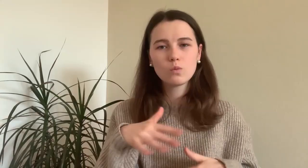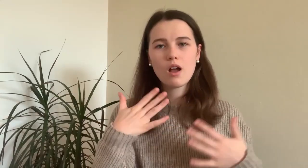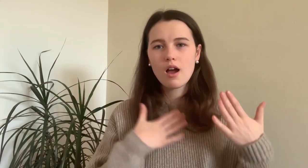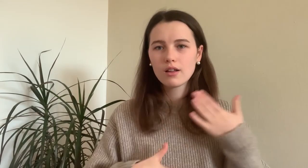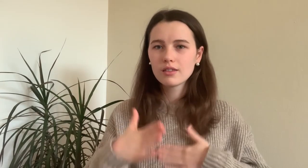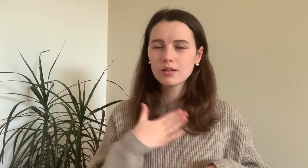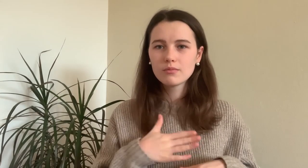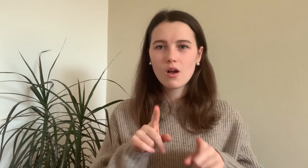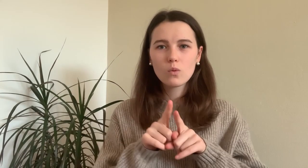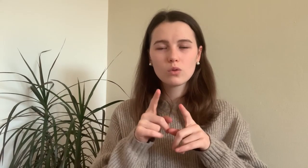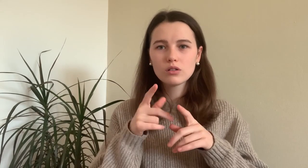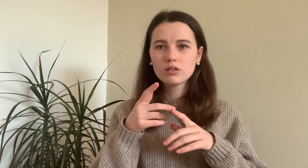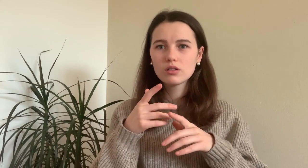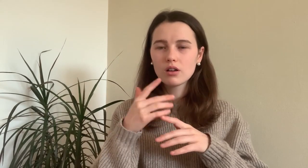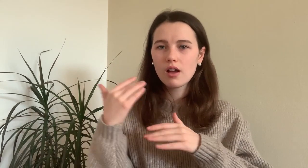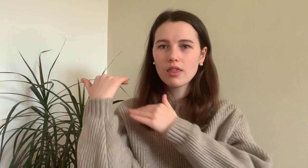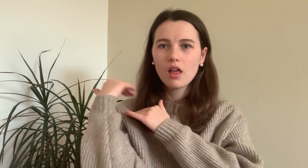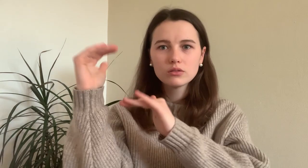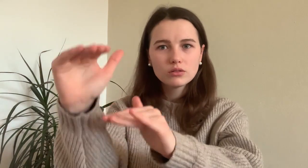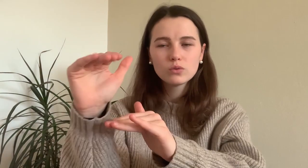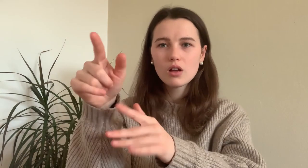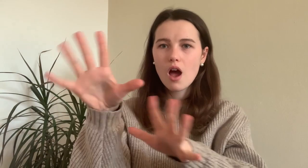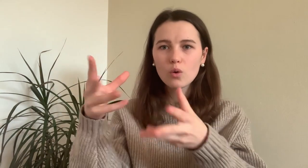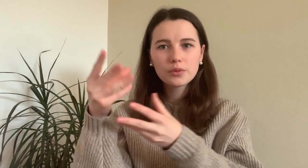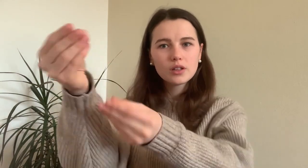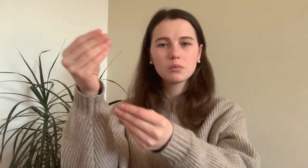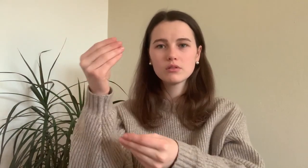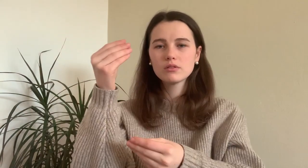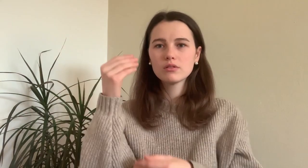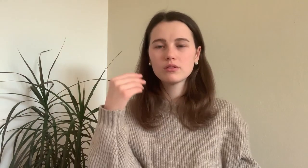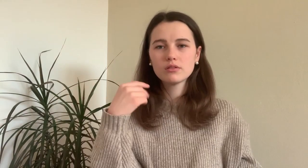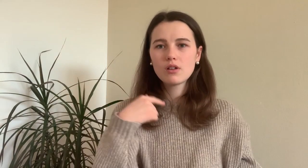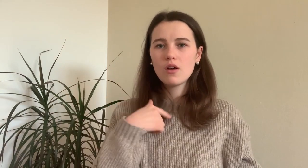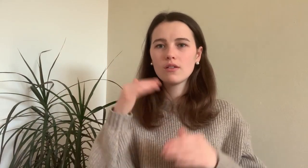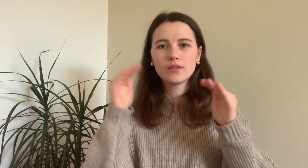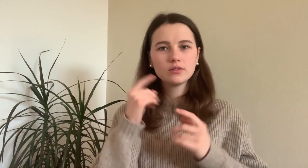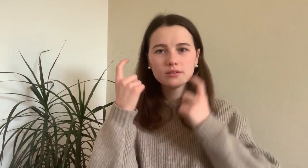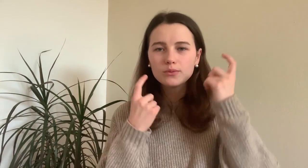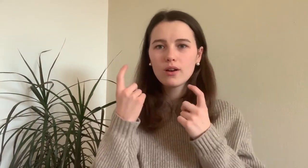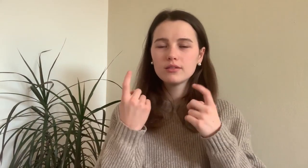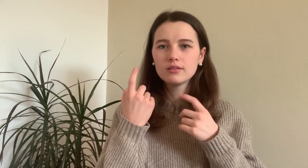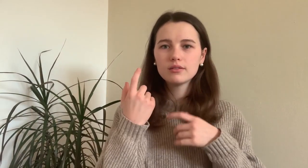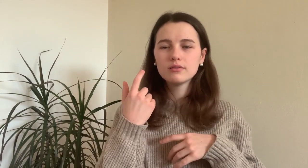That´s very pleasant and it´s also a release for me. I don´t need to worry as much.